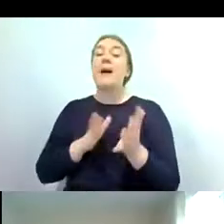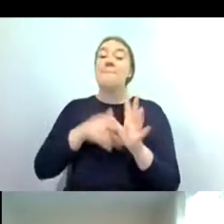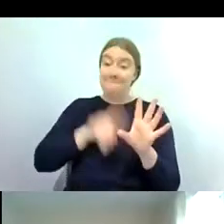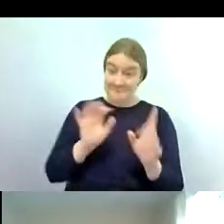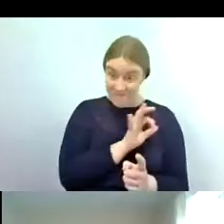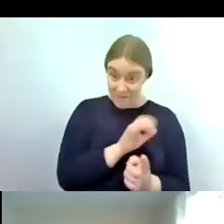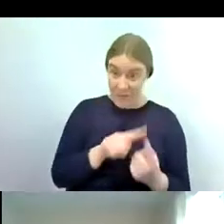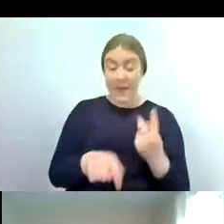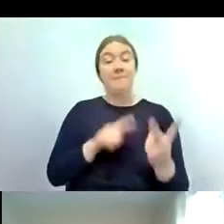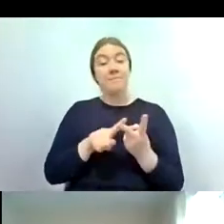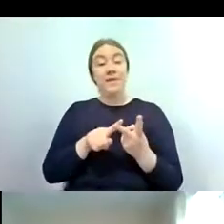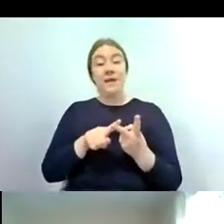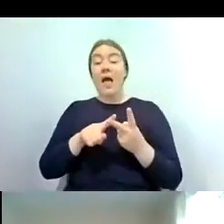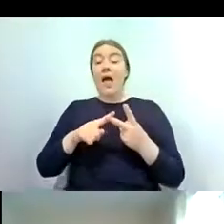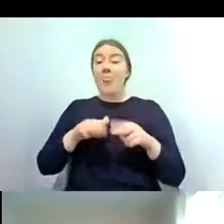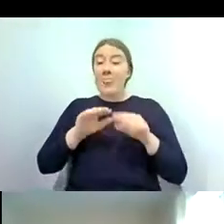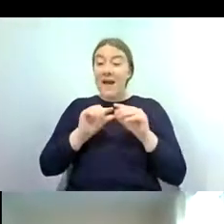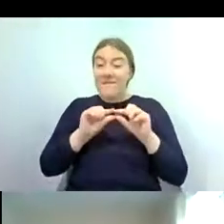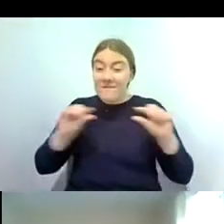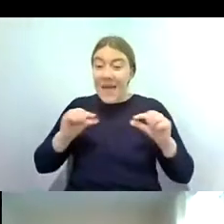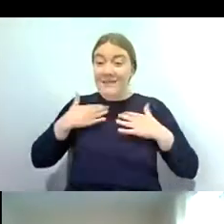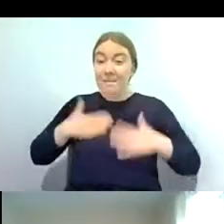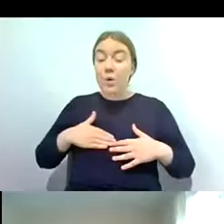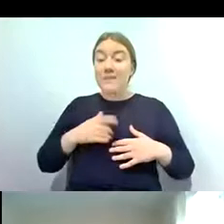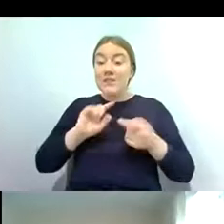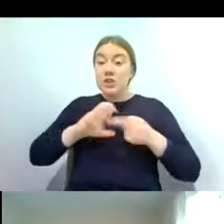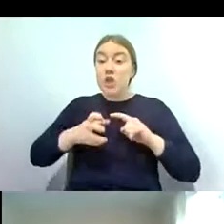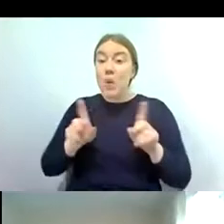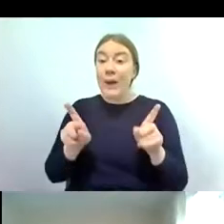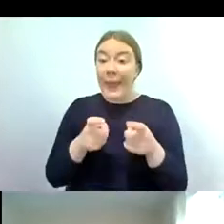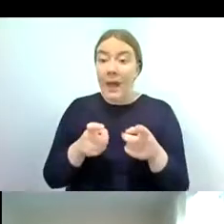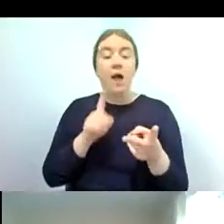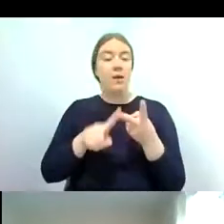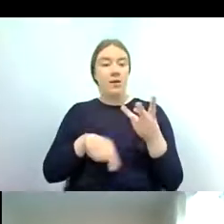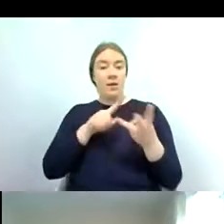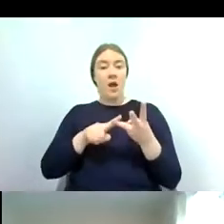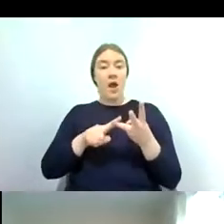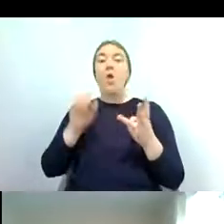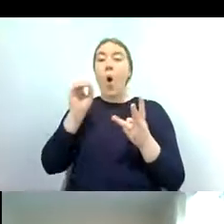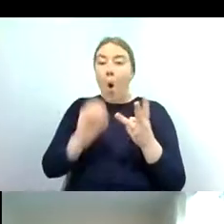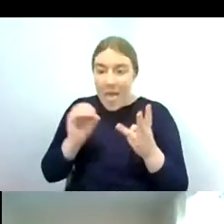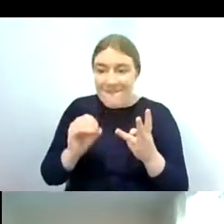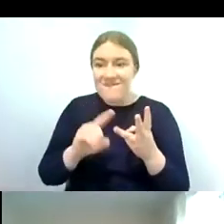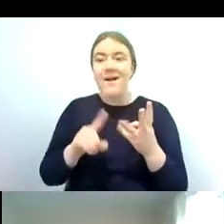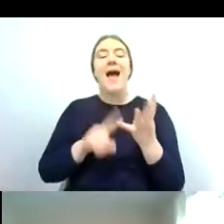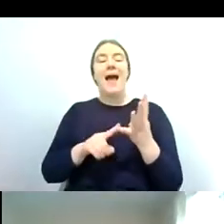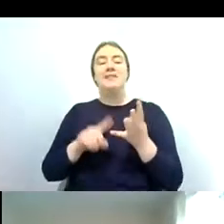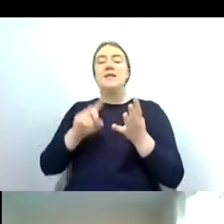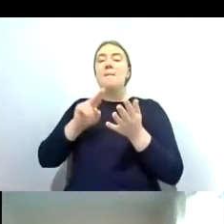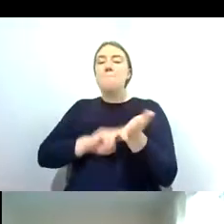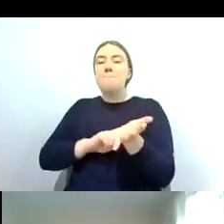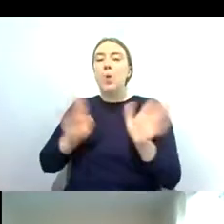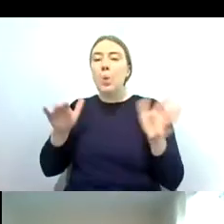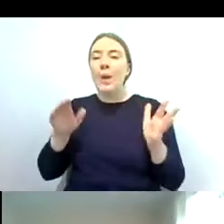flat bodied stone clingers the olives and the blue winged olives and the next groups